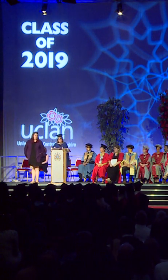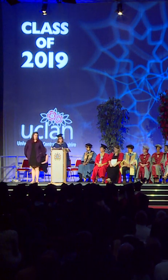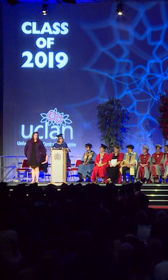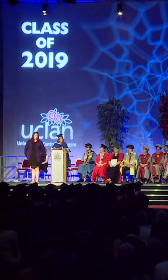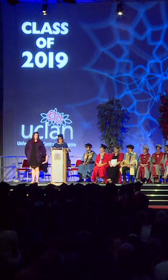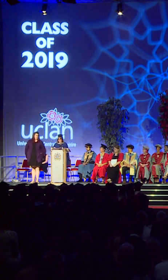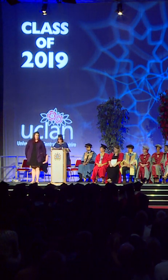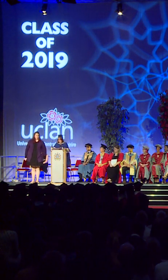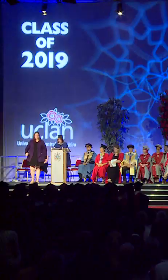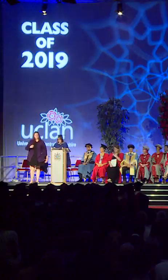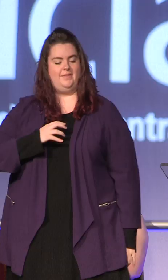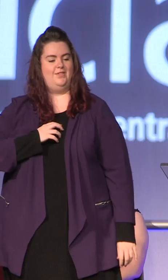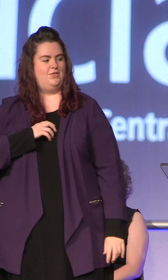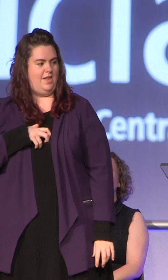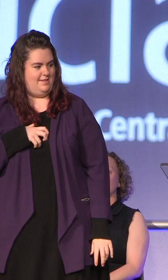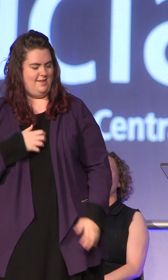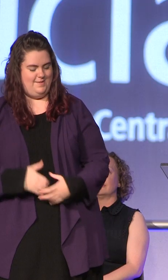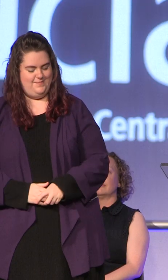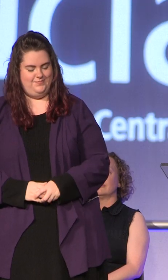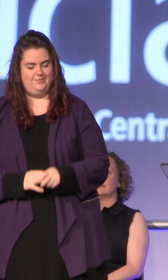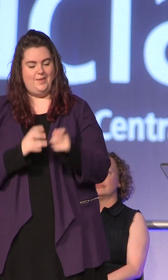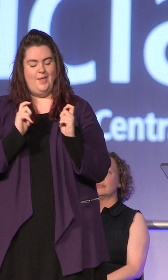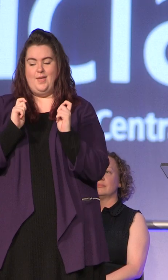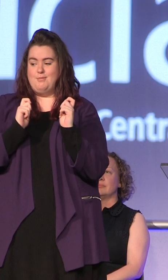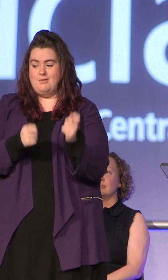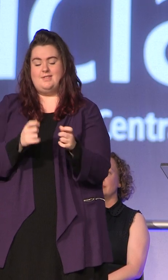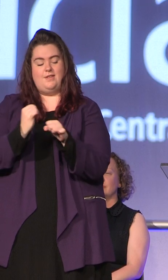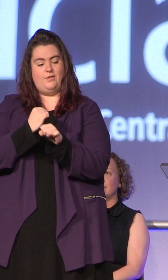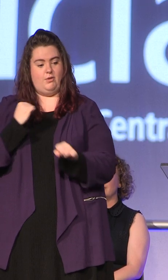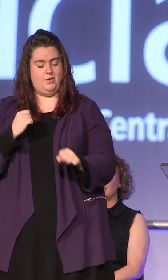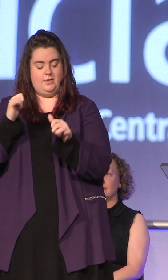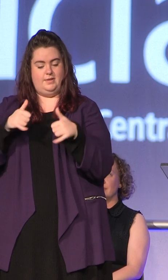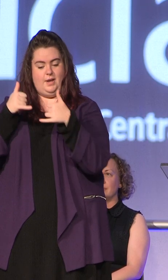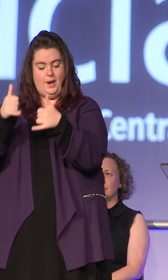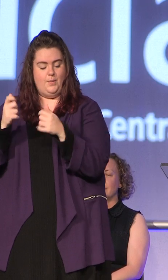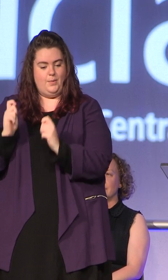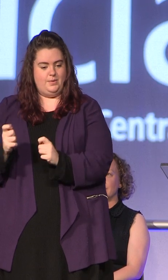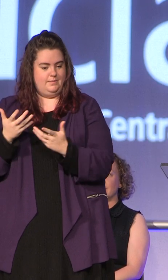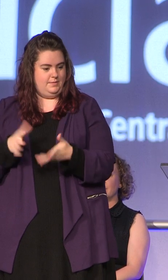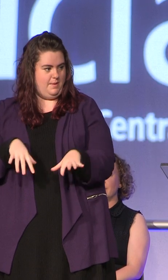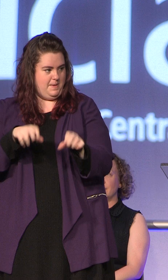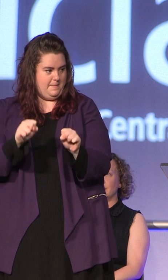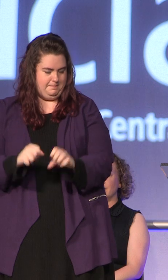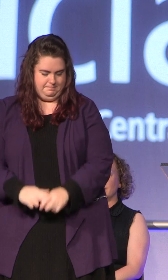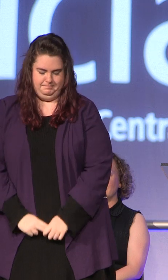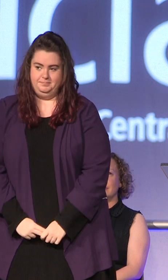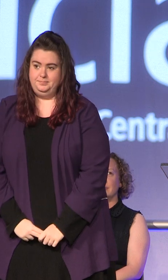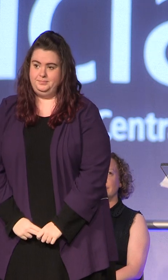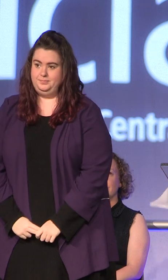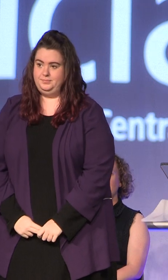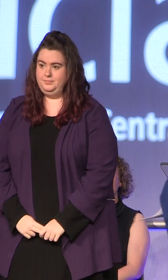Chancellor the presentation of graduands and award holders will now take place.